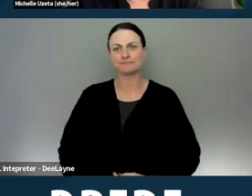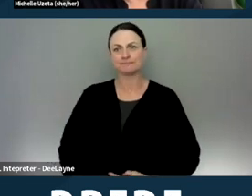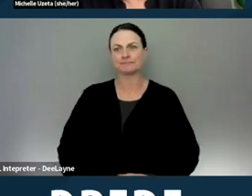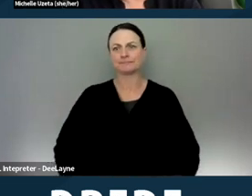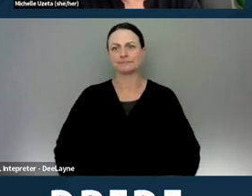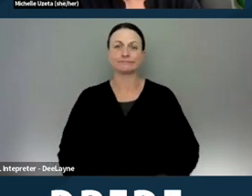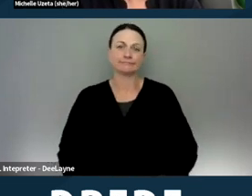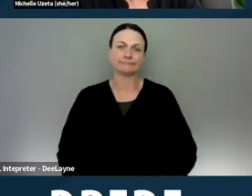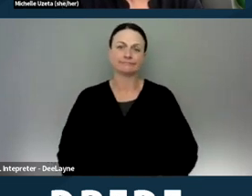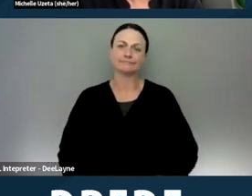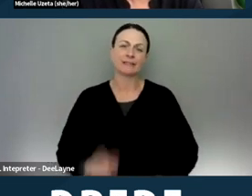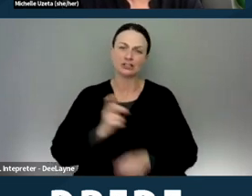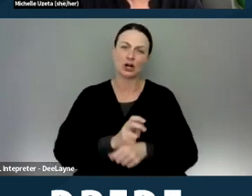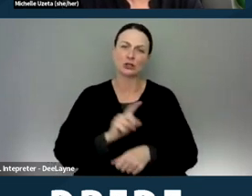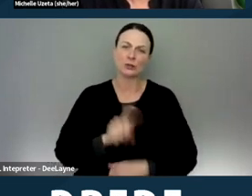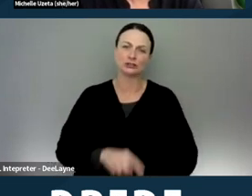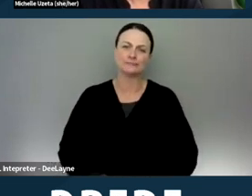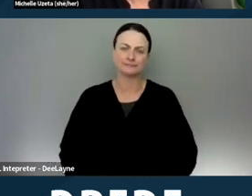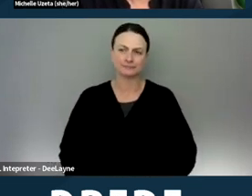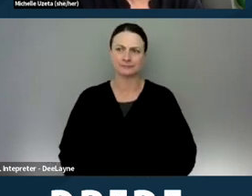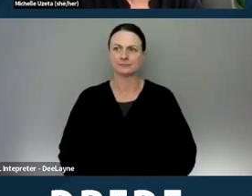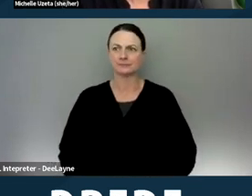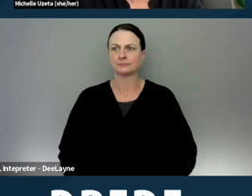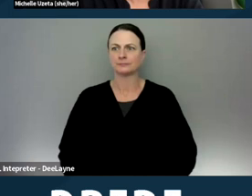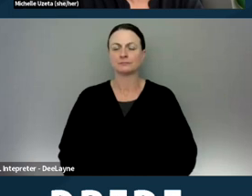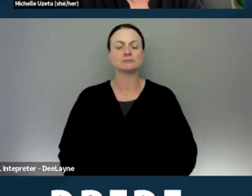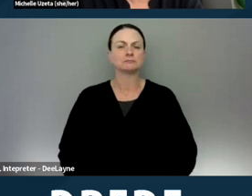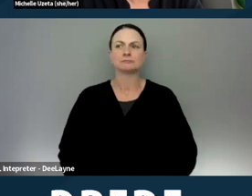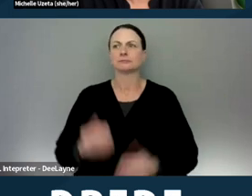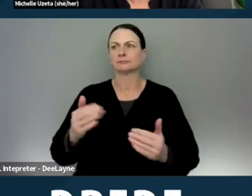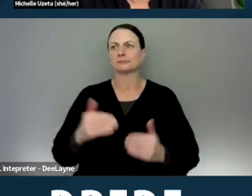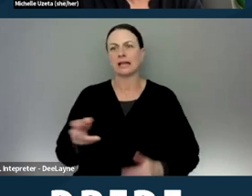But yeah, that's a hard question. And I'm just grabbing that link again.